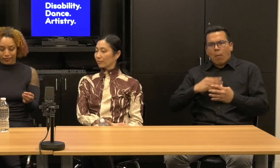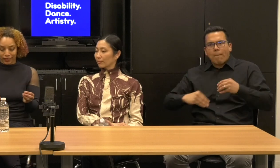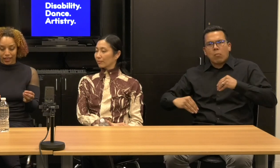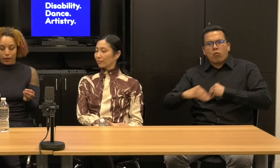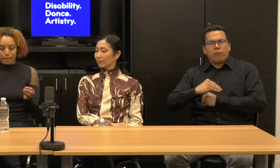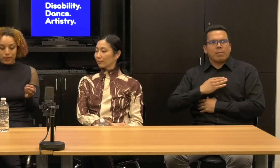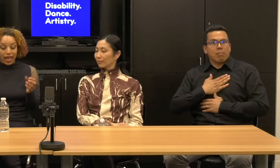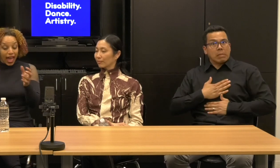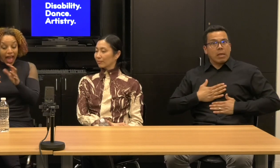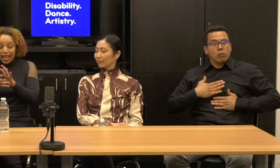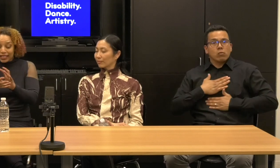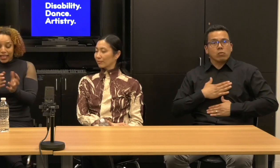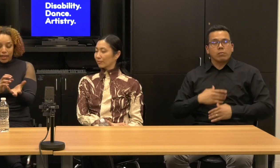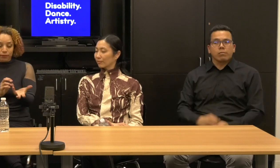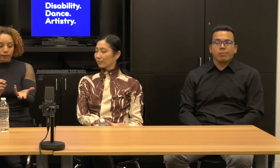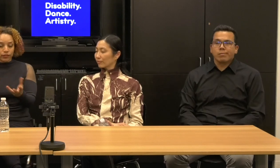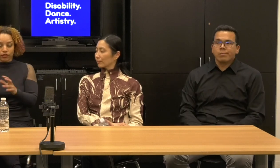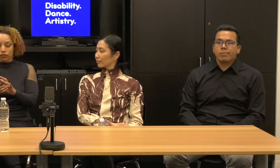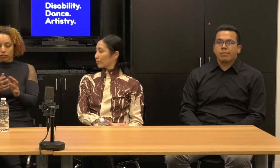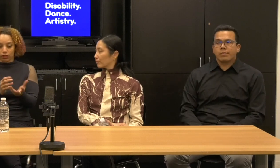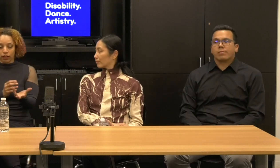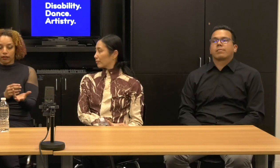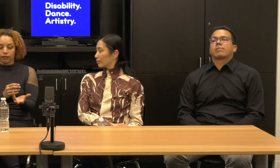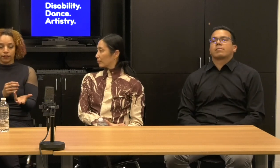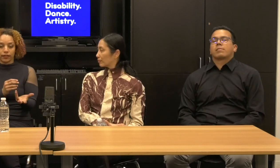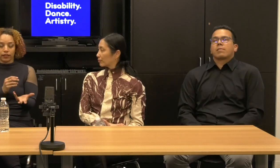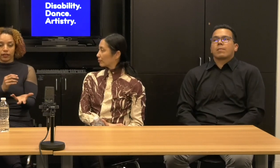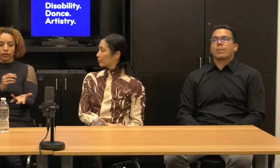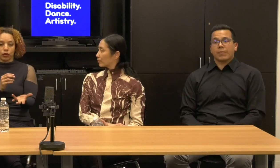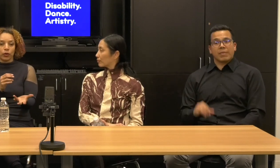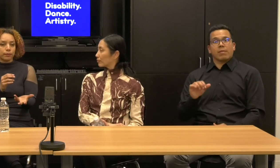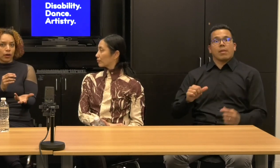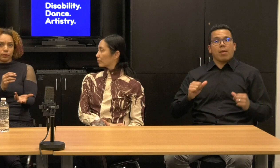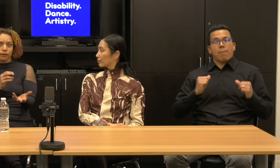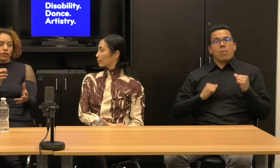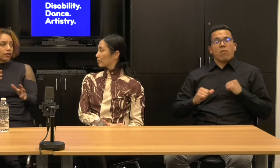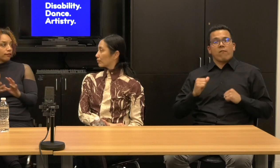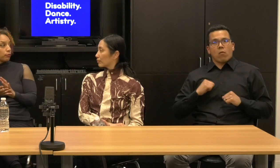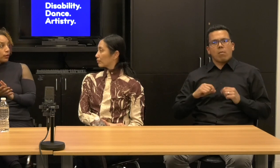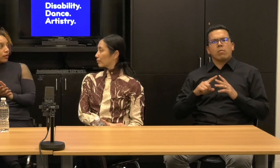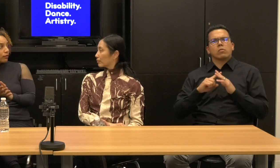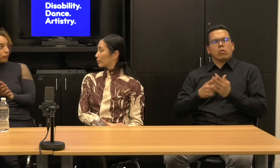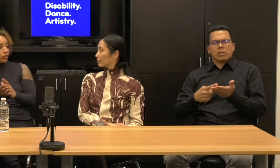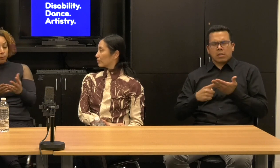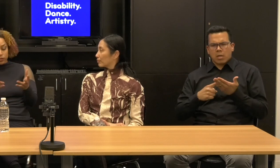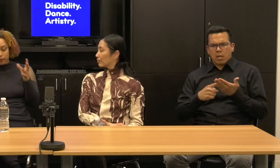And it came from this notion of the, the what is possible if you design for beauty, what